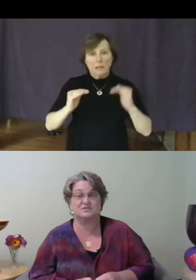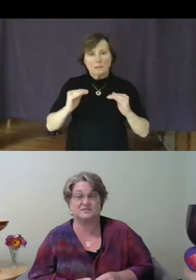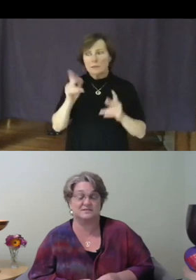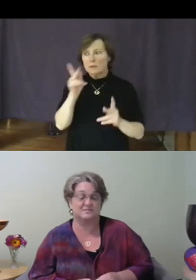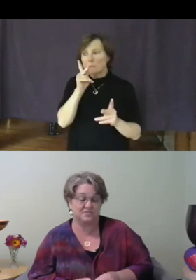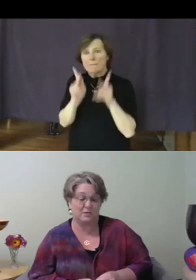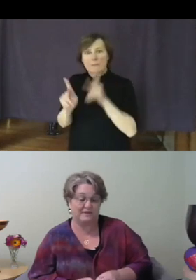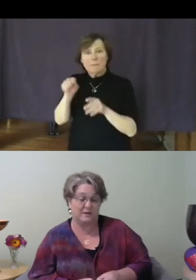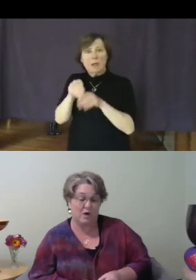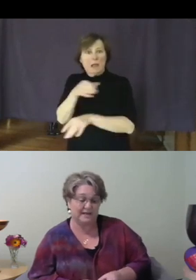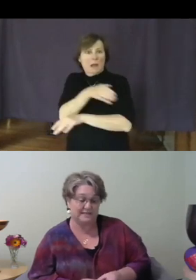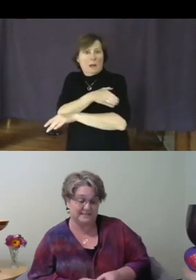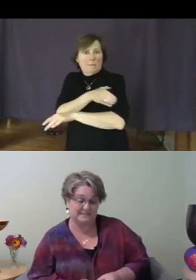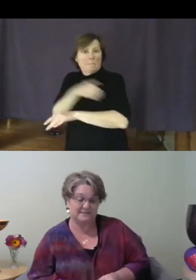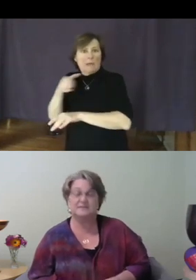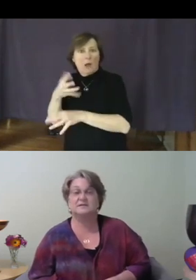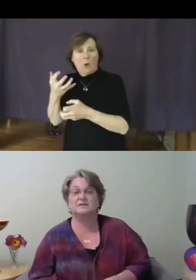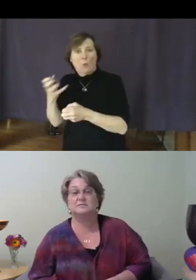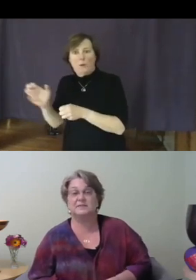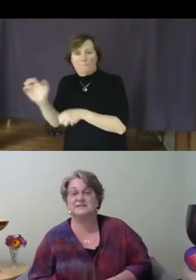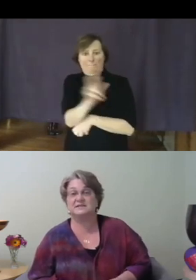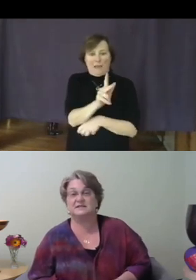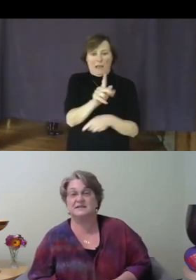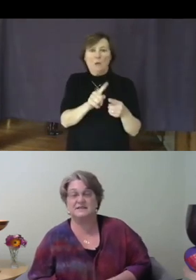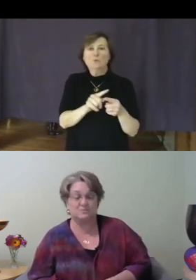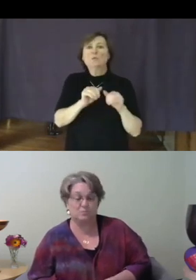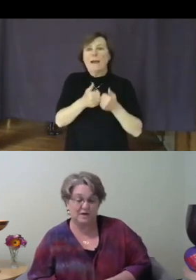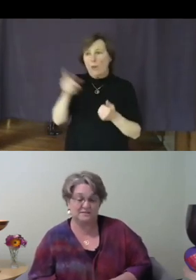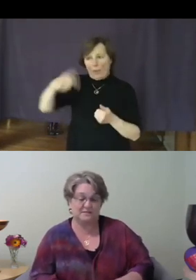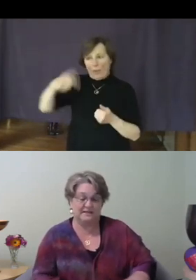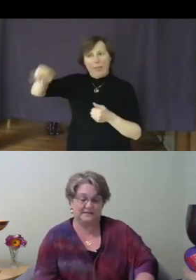system to the way they wanted it. Basically, they didn't want an end to